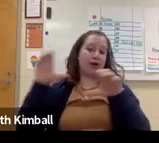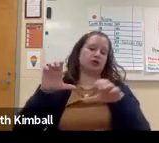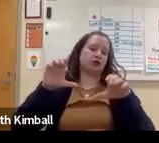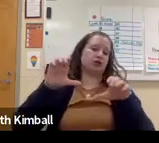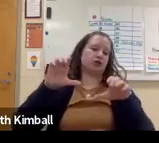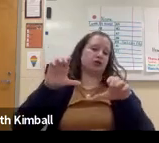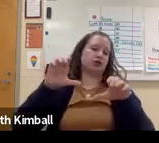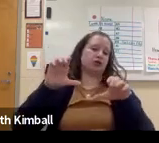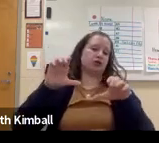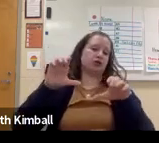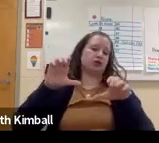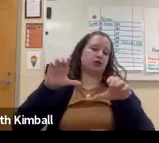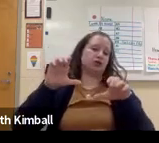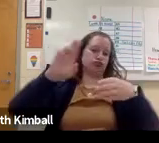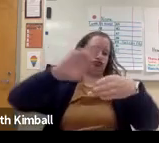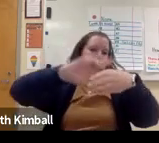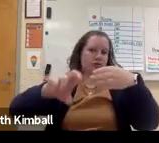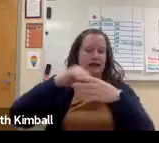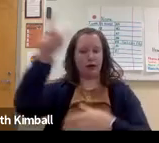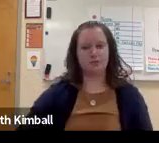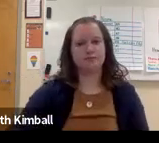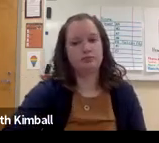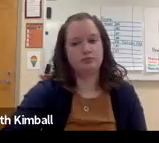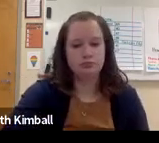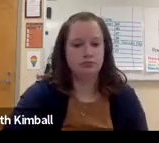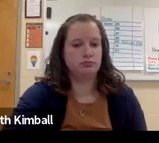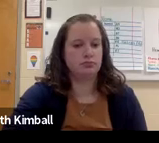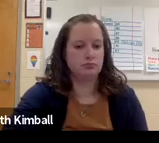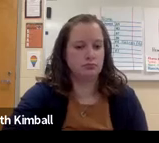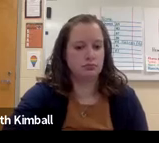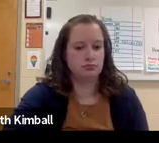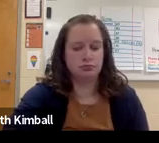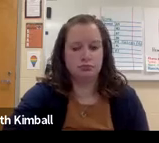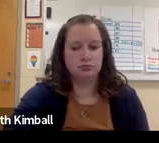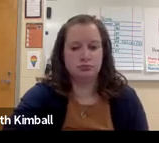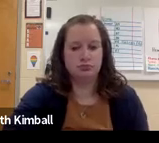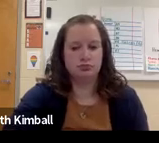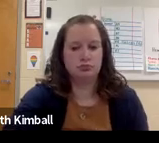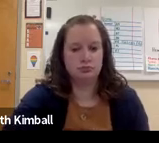and how to use the internet safely, and to make sure that they have good results for the future.